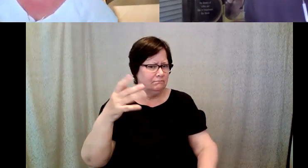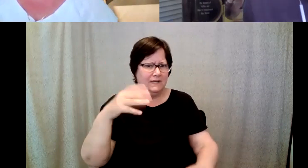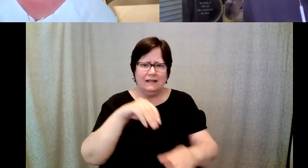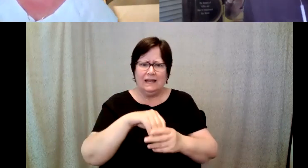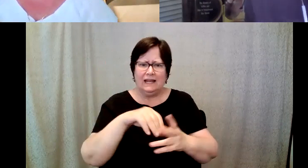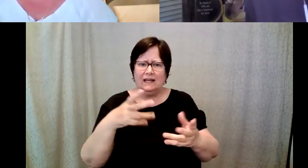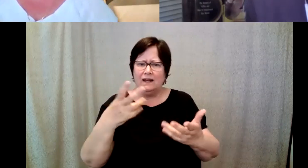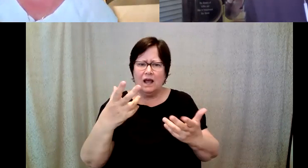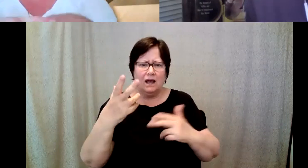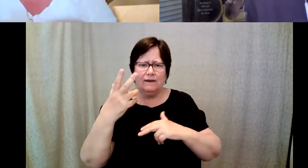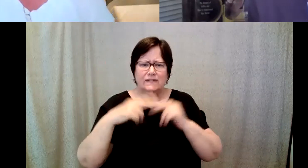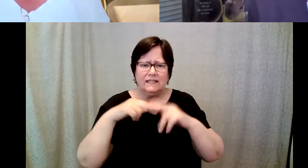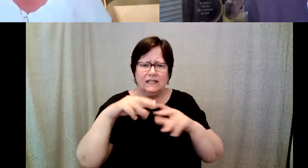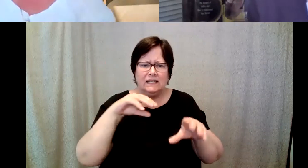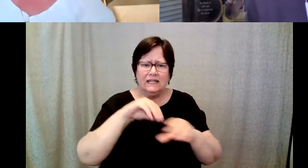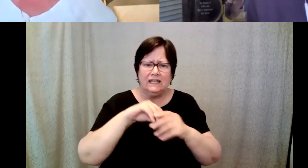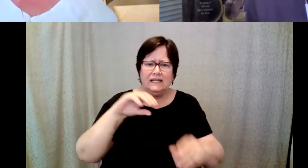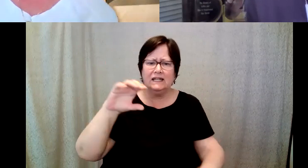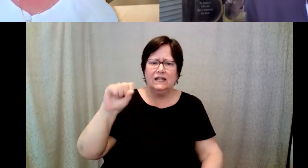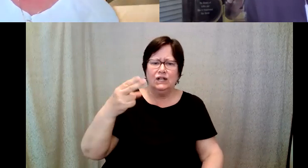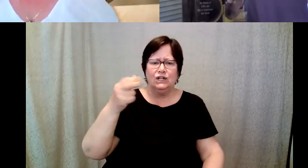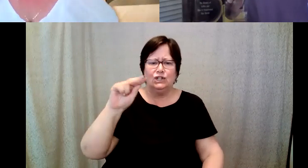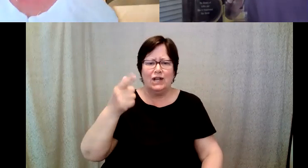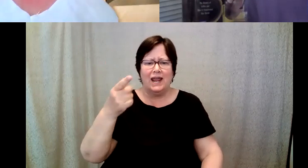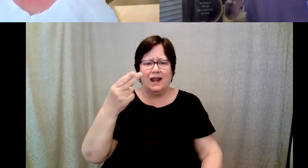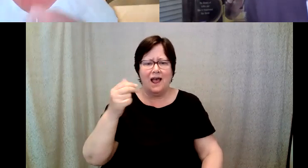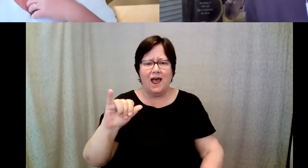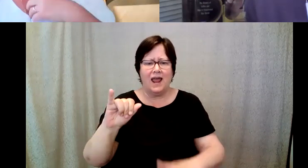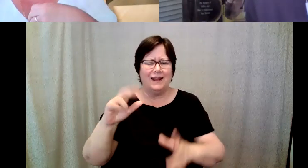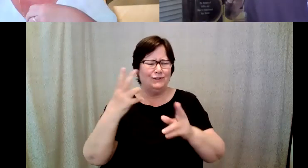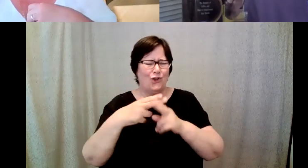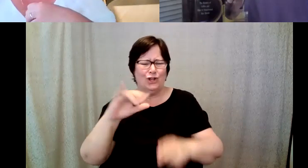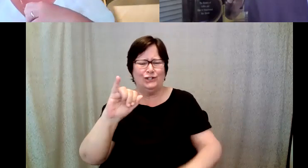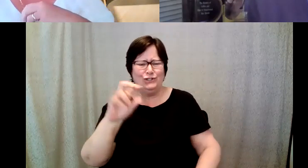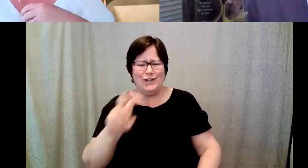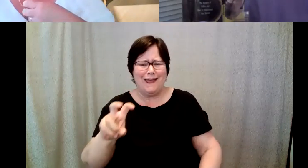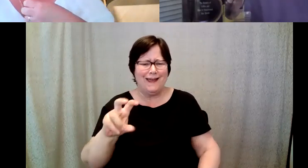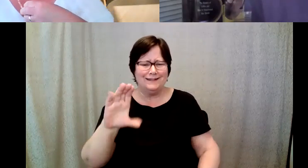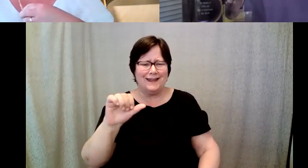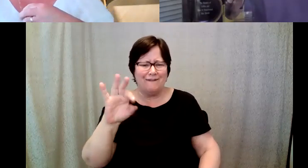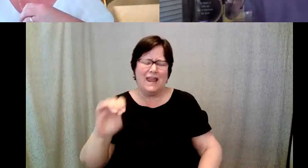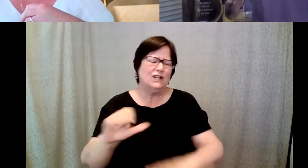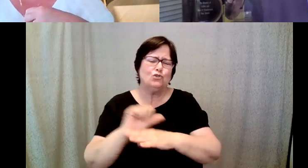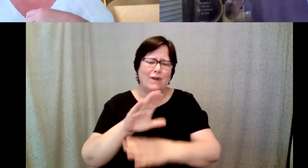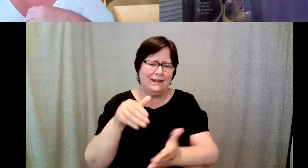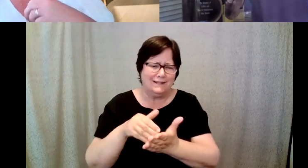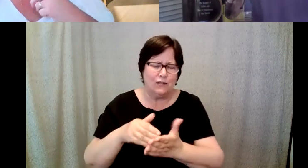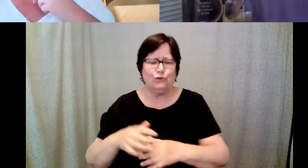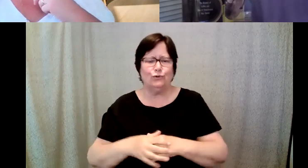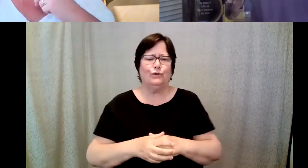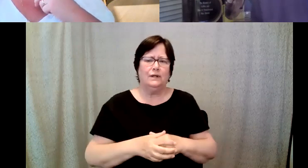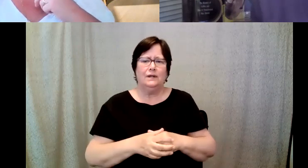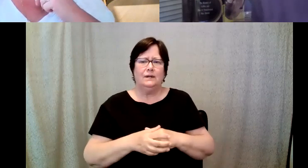in Shanghai called jazz CAFE and it's a wonderful training Center it's an authorized SCA specialty